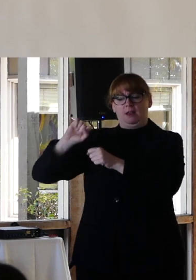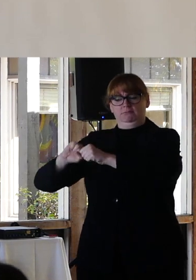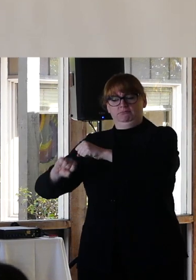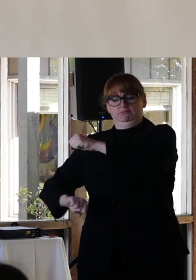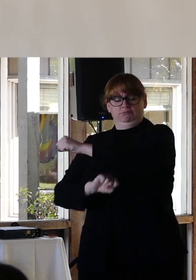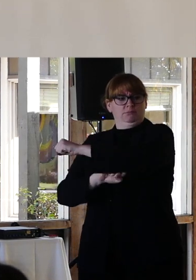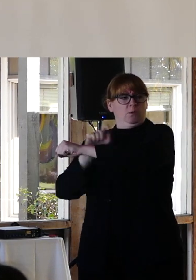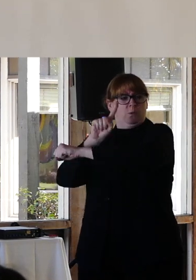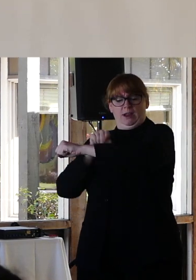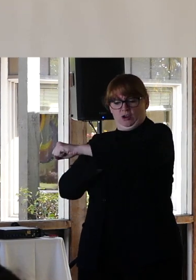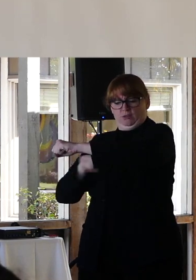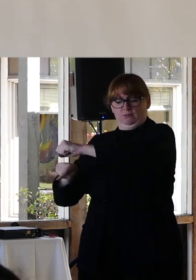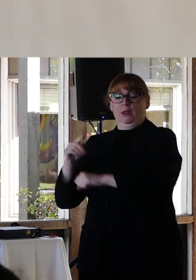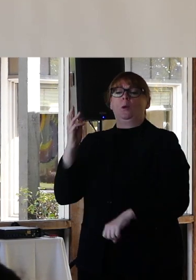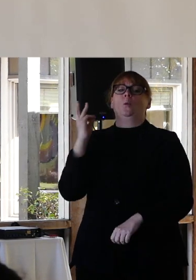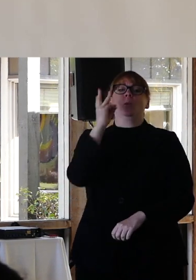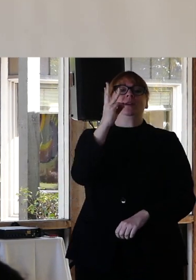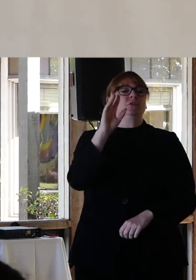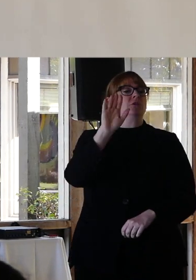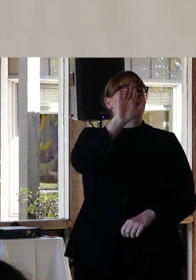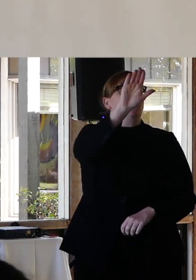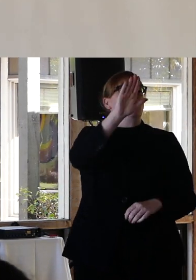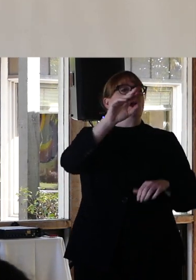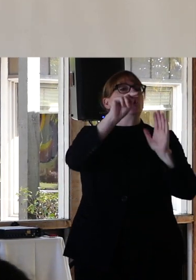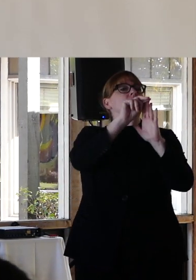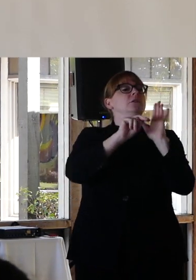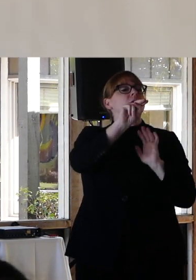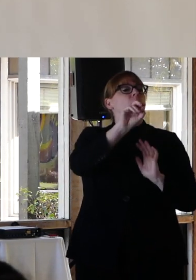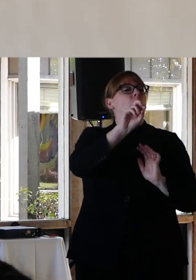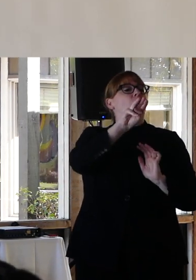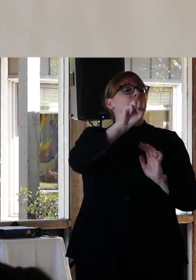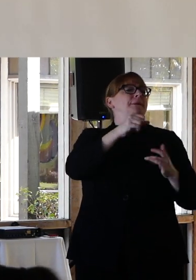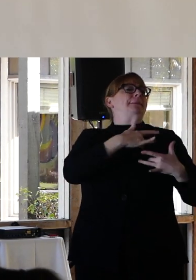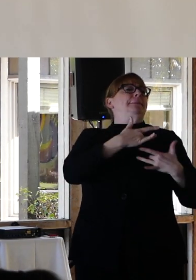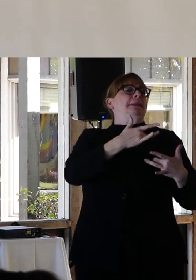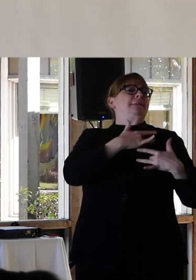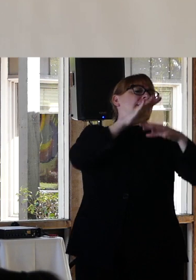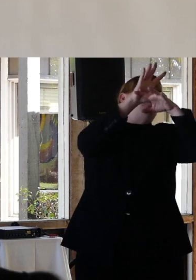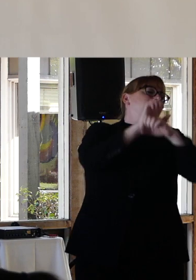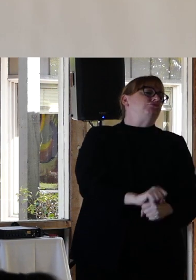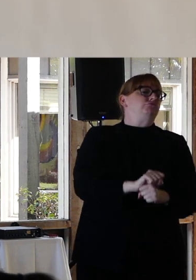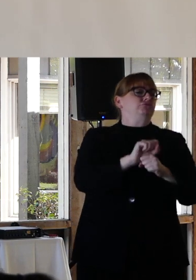norms right ? It approaches communication from a neurotypical, hearing, English